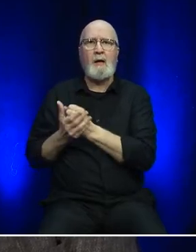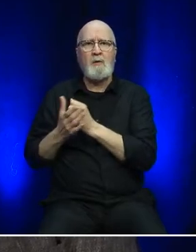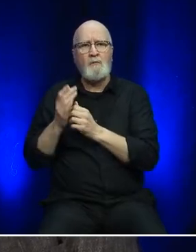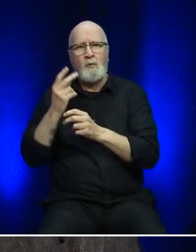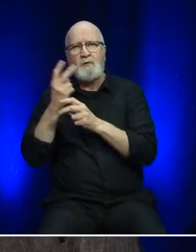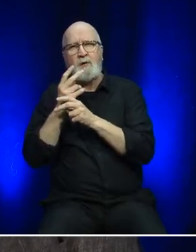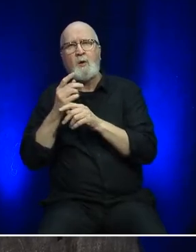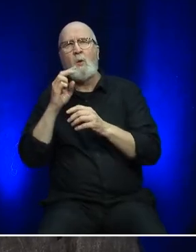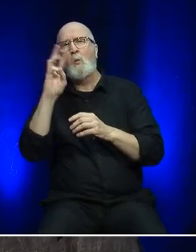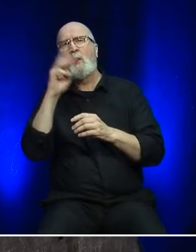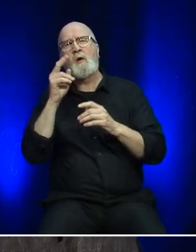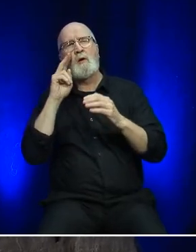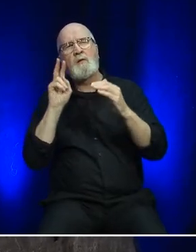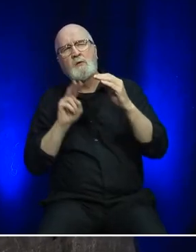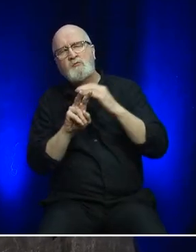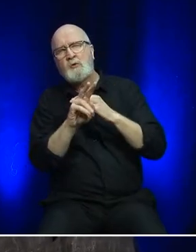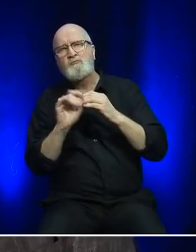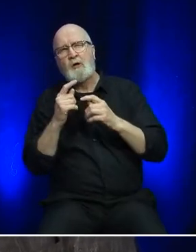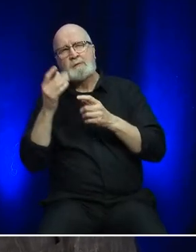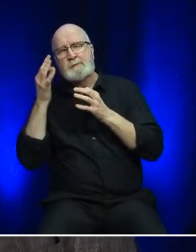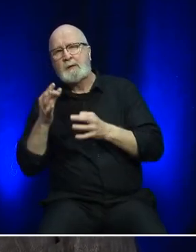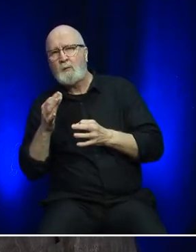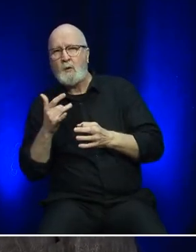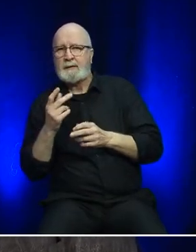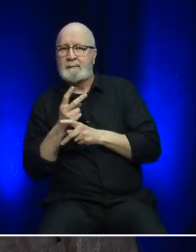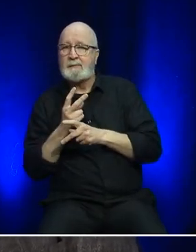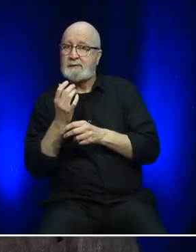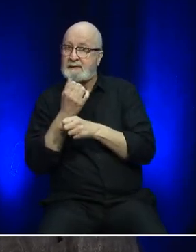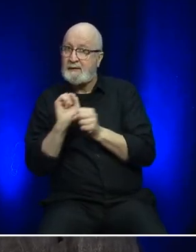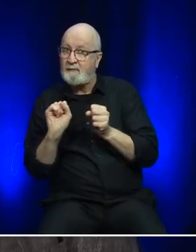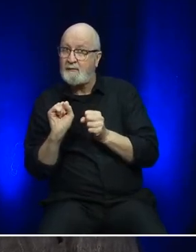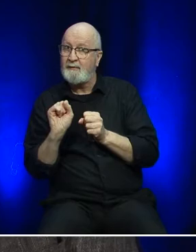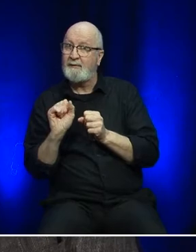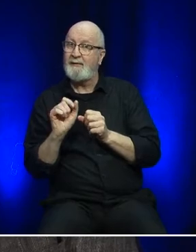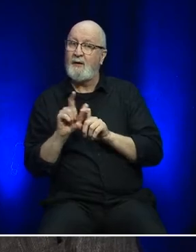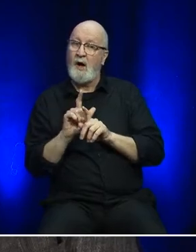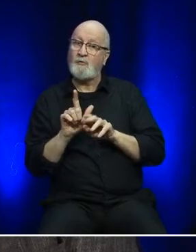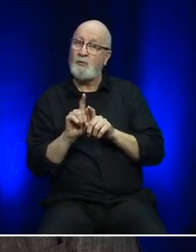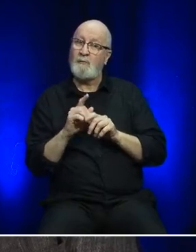making sound operational decisions that keep safety and customer experience at the forefront.